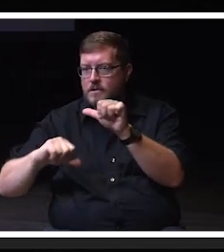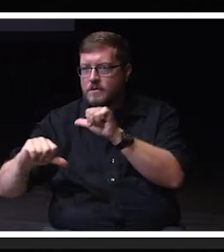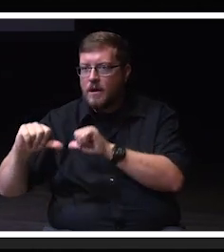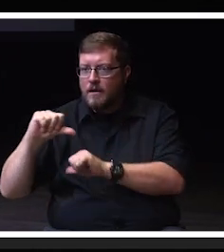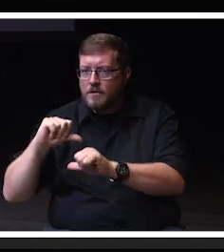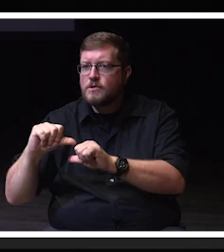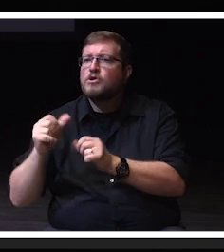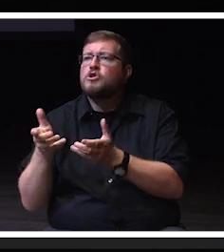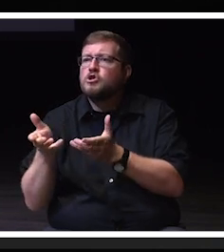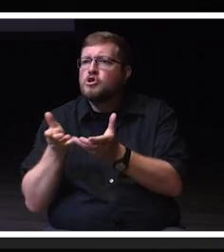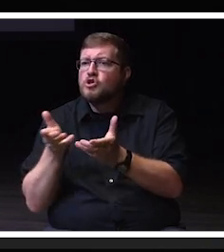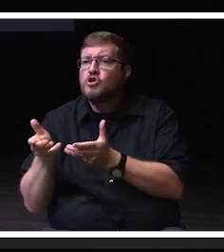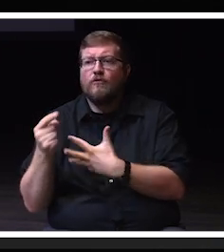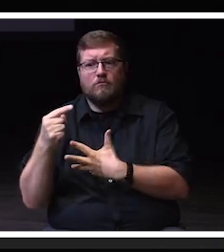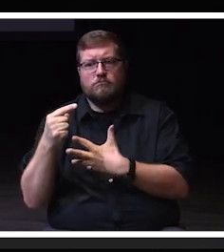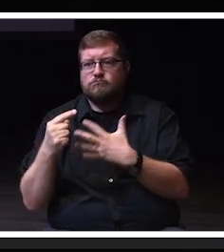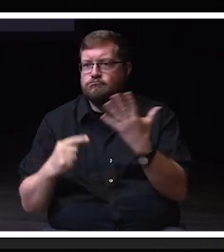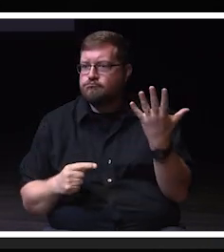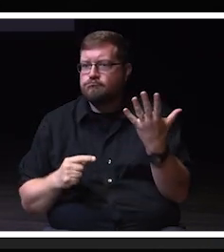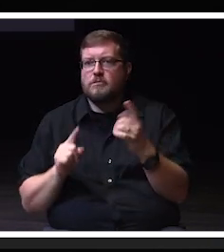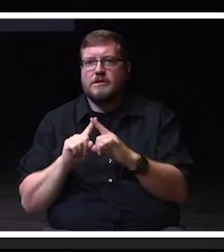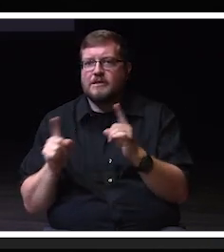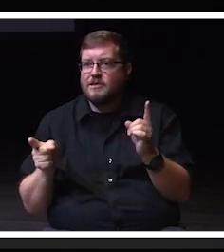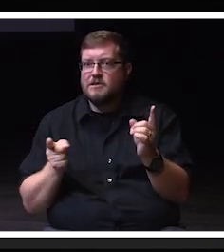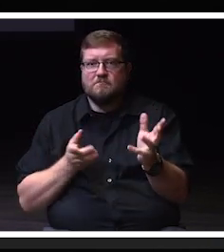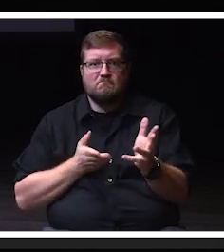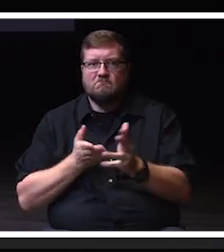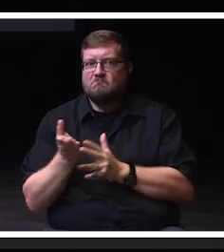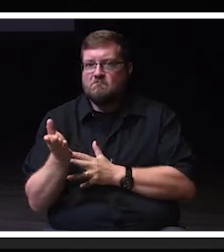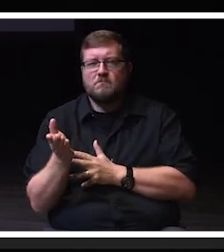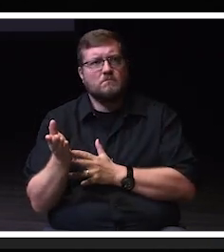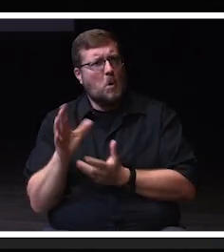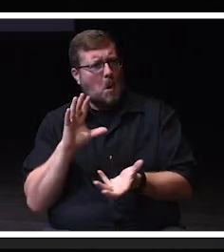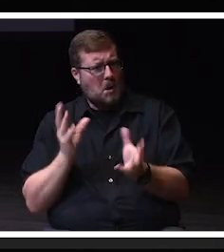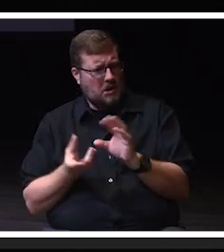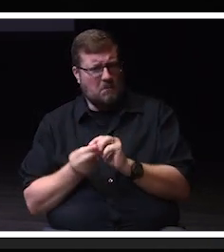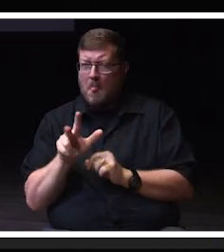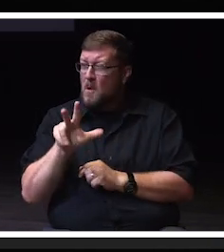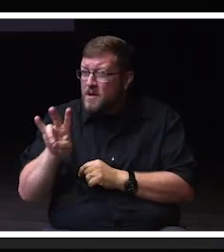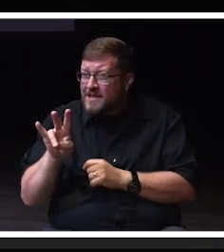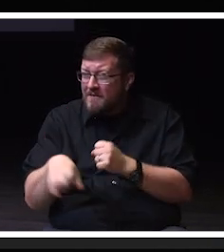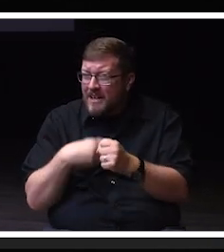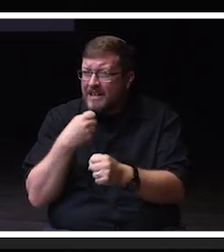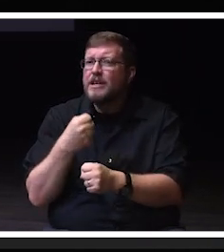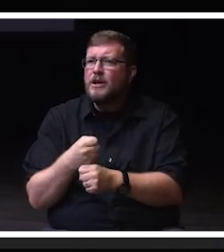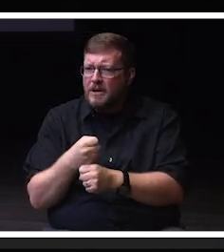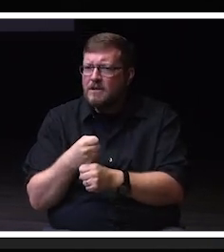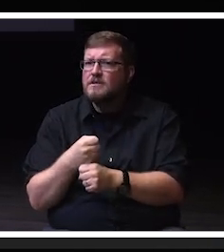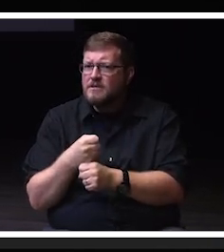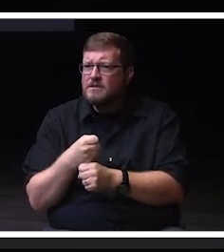in many capacities over the span of his 37 year career high.